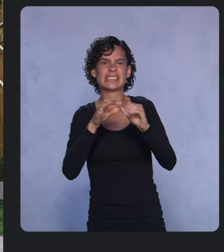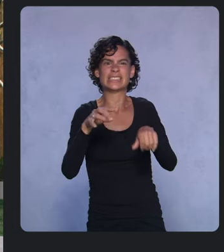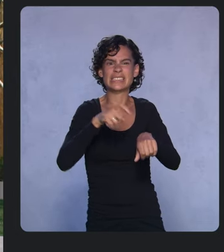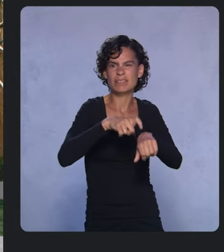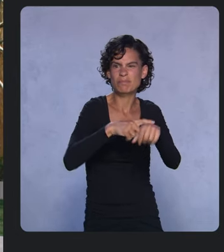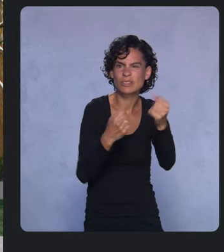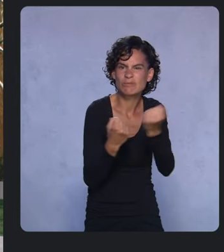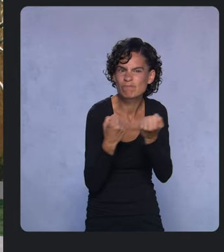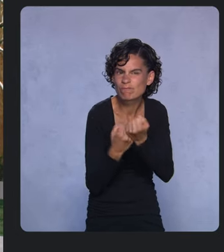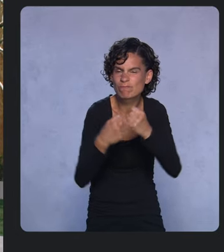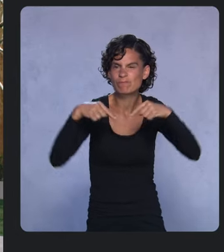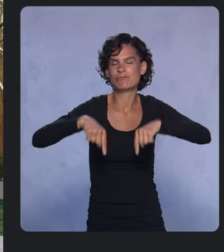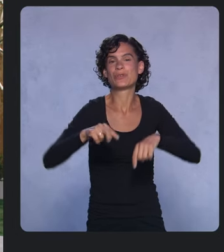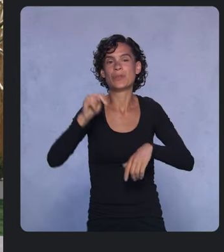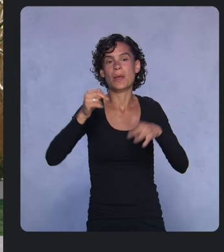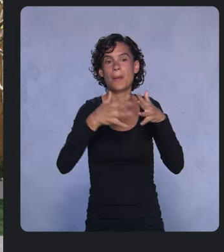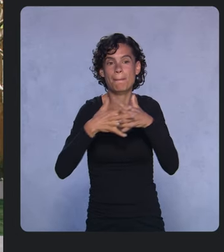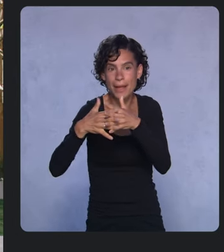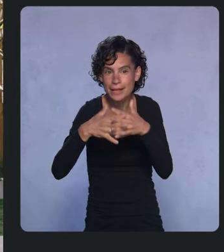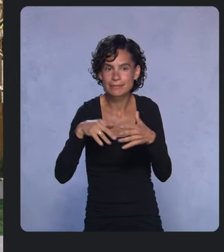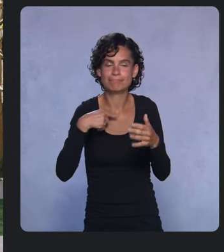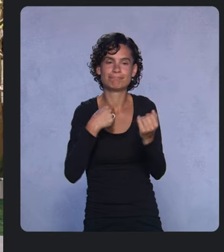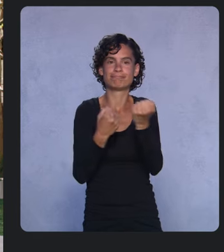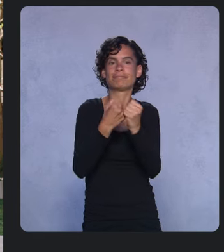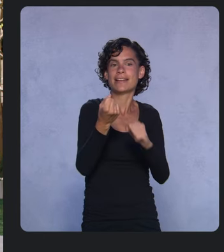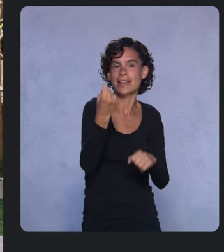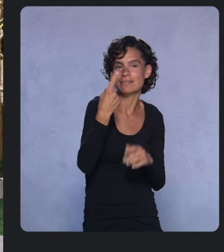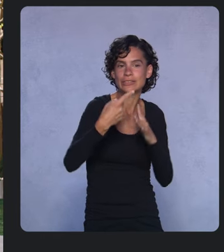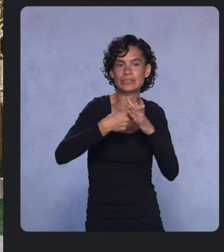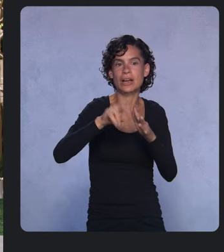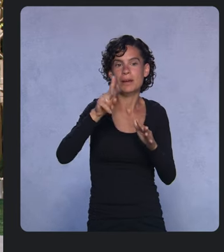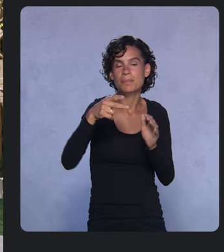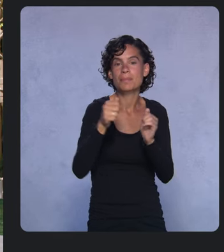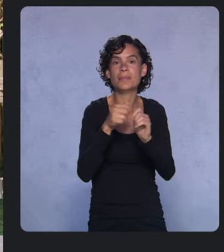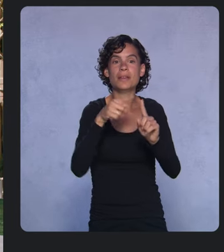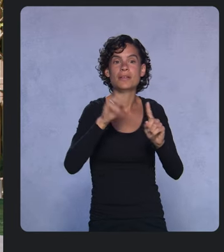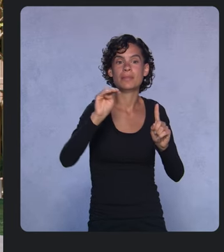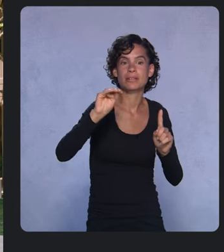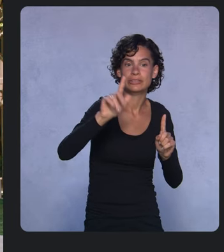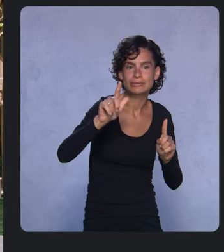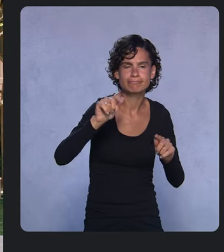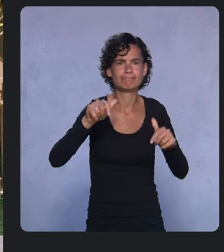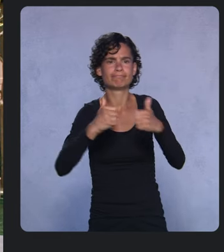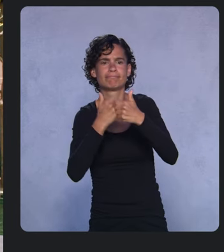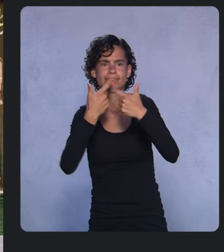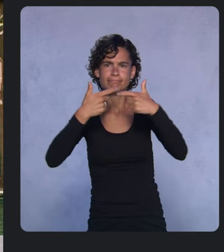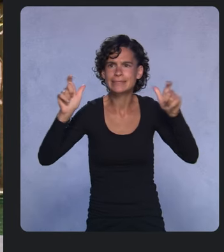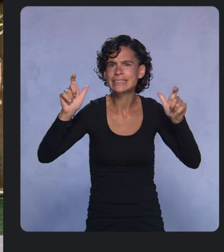We’re helping 11 startups use machine learning to tackle big challenges from creating carbon negative concrete